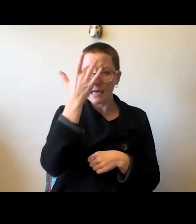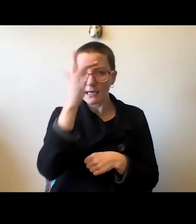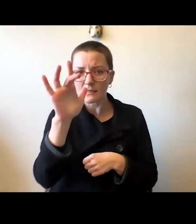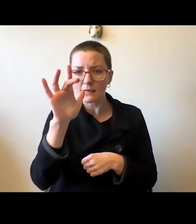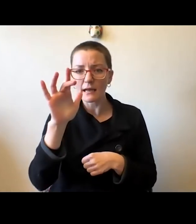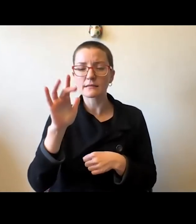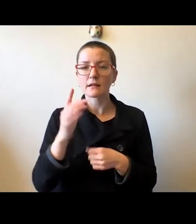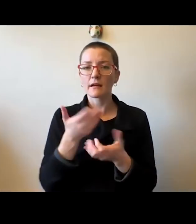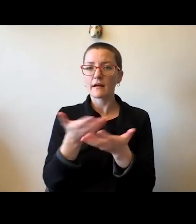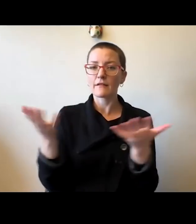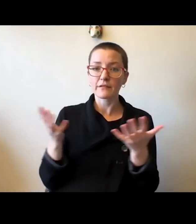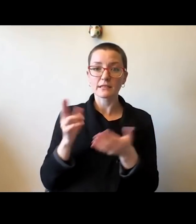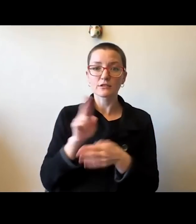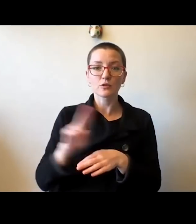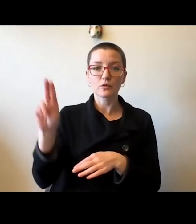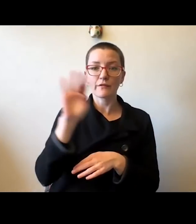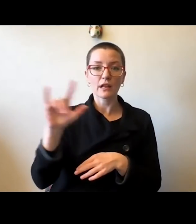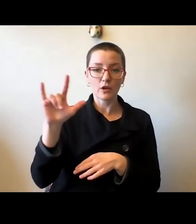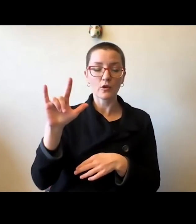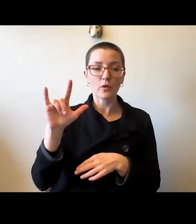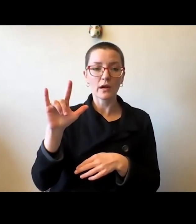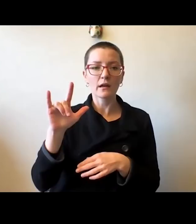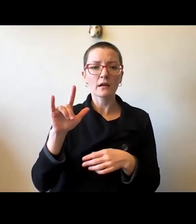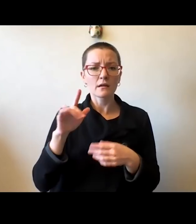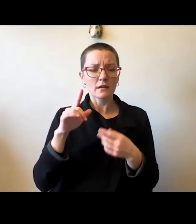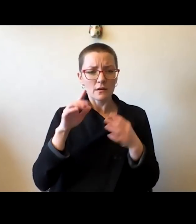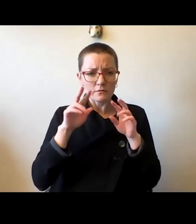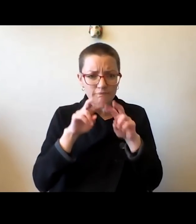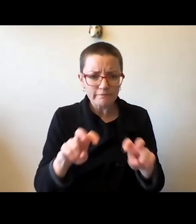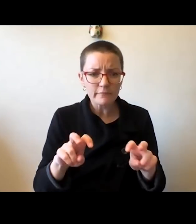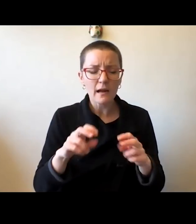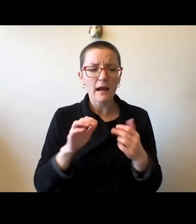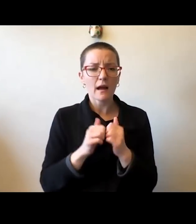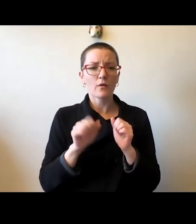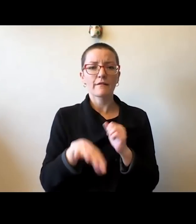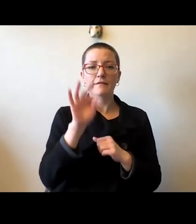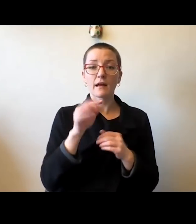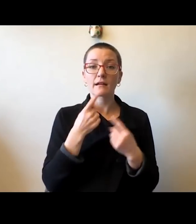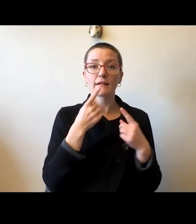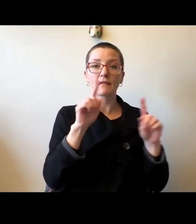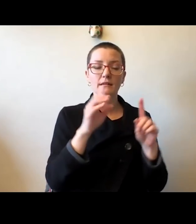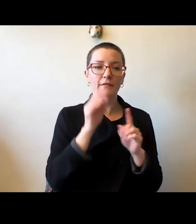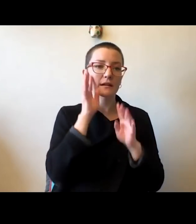land grant university on finding effective and innovative solutions to these persistent